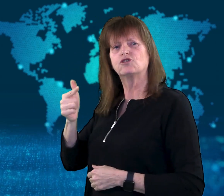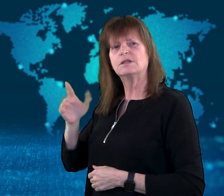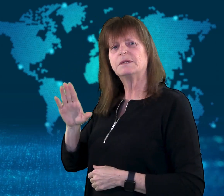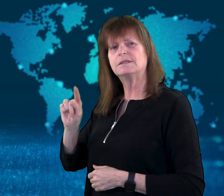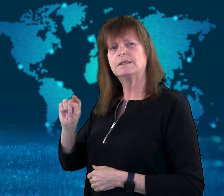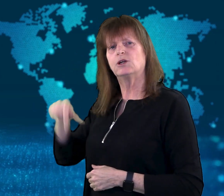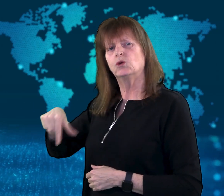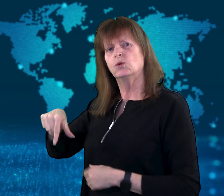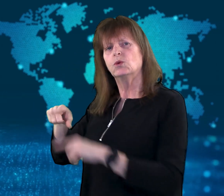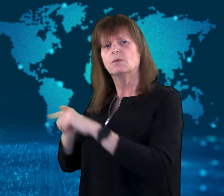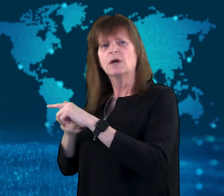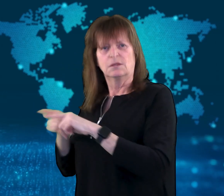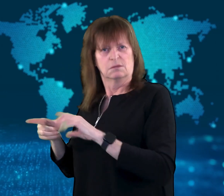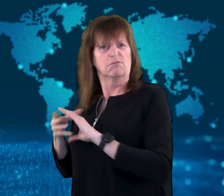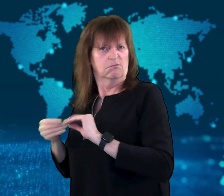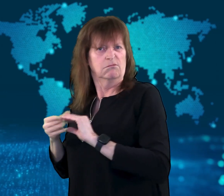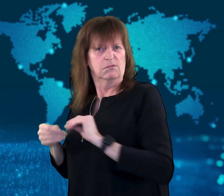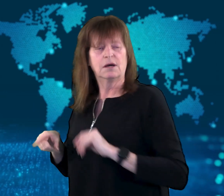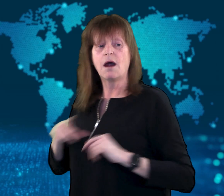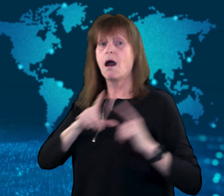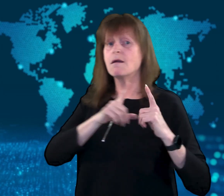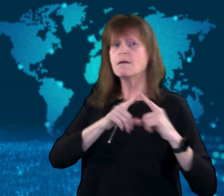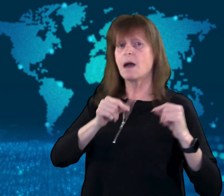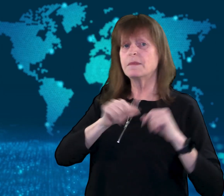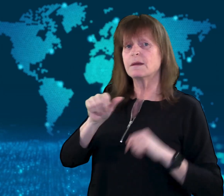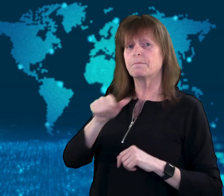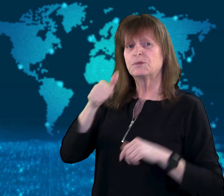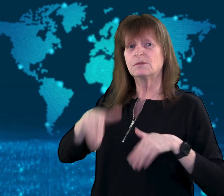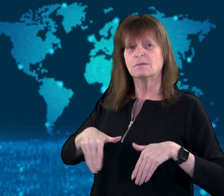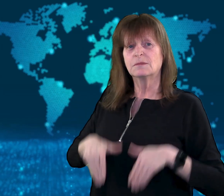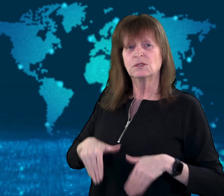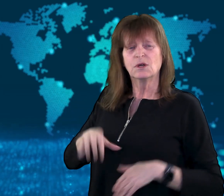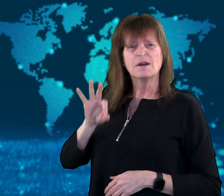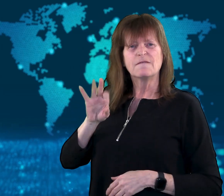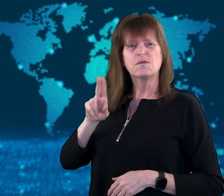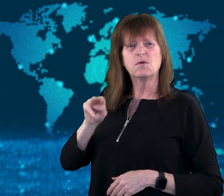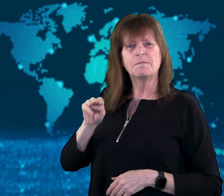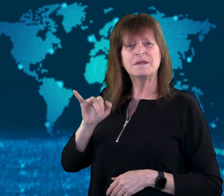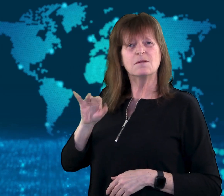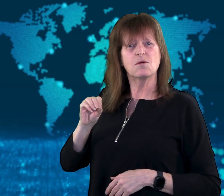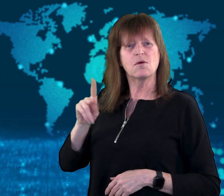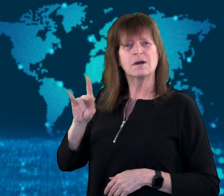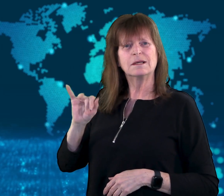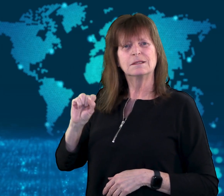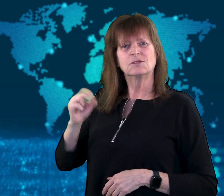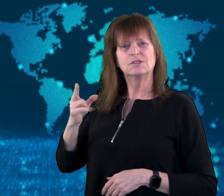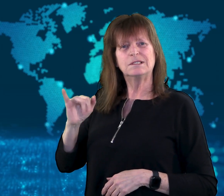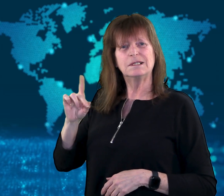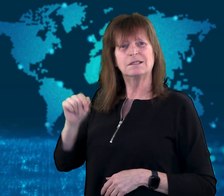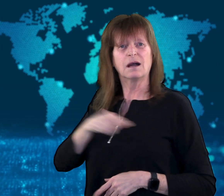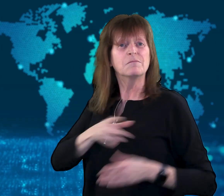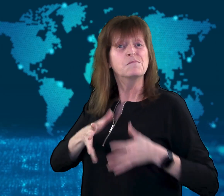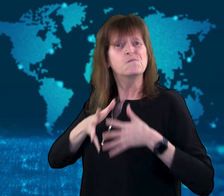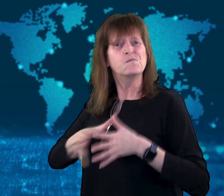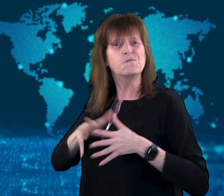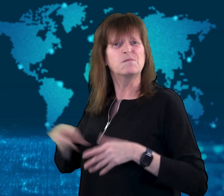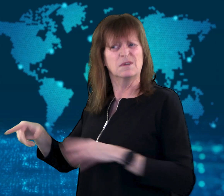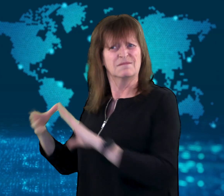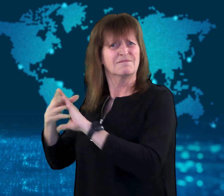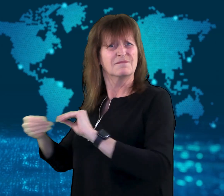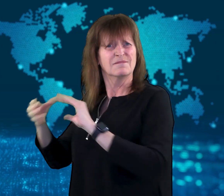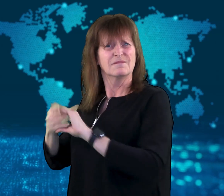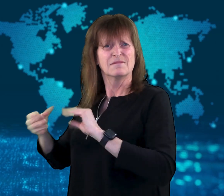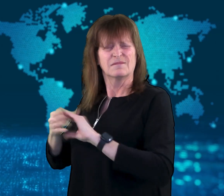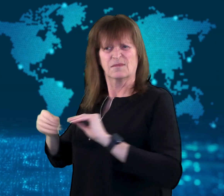Japanese Prime Minister, Fumio Kishida, said the comments were